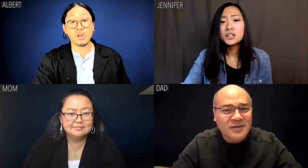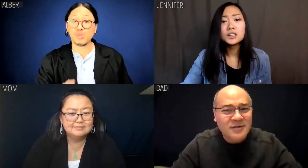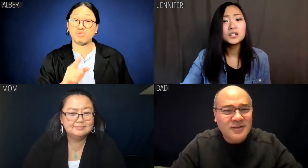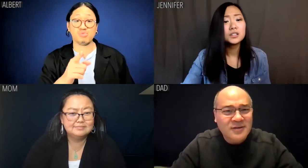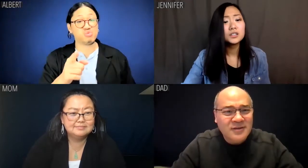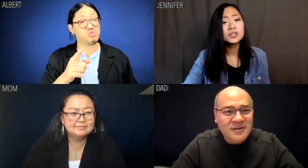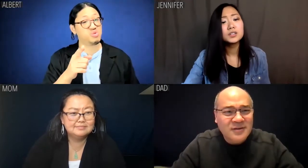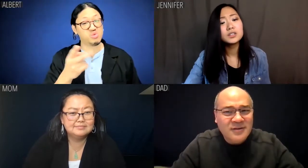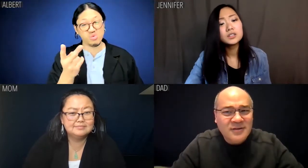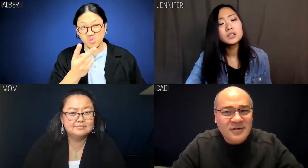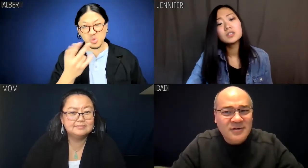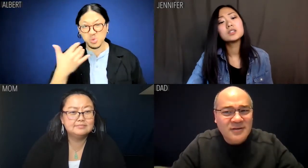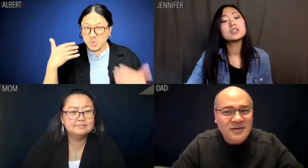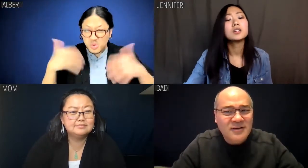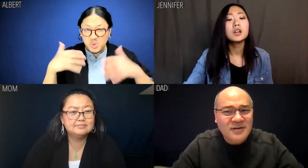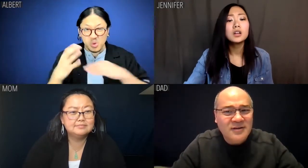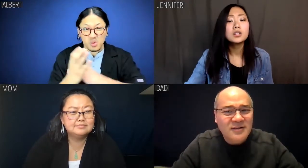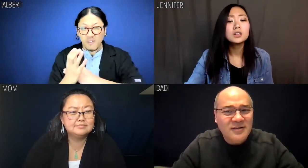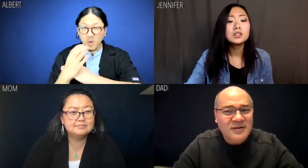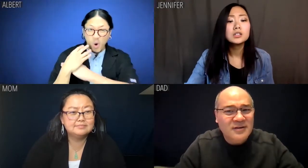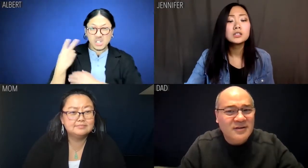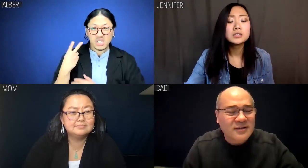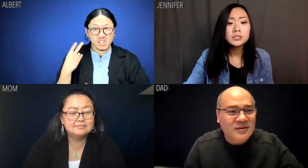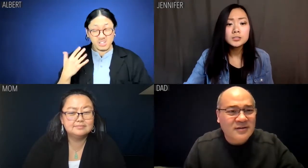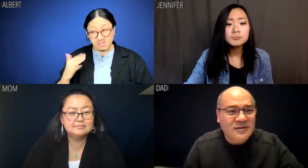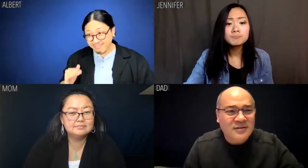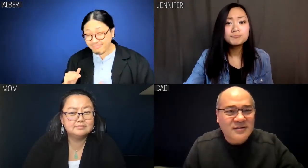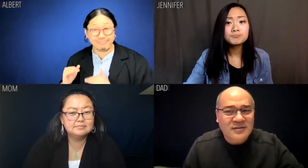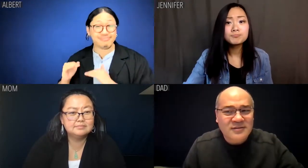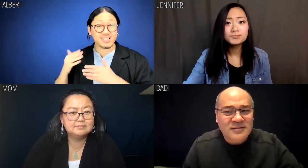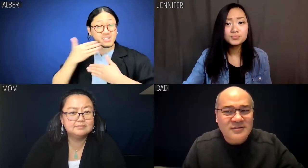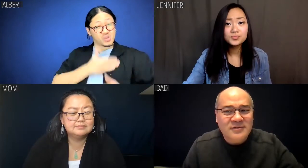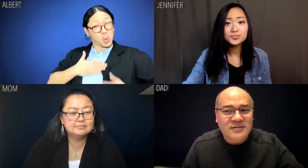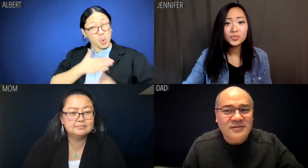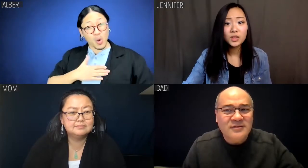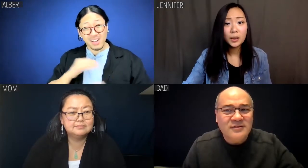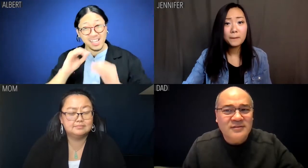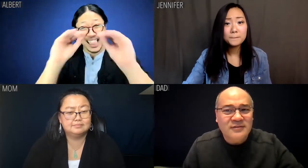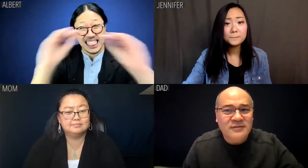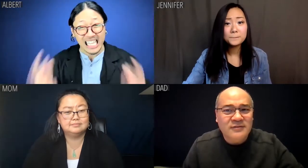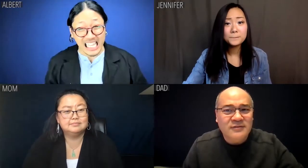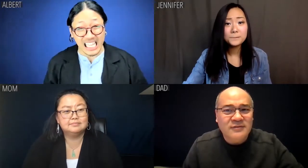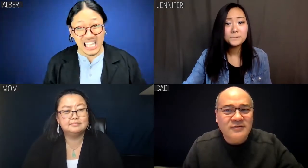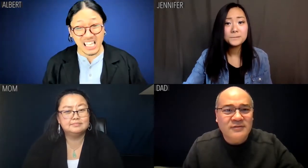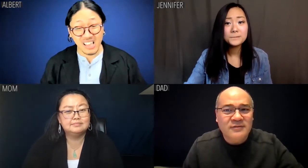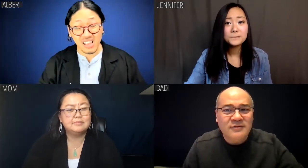Albert: You really put the screws to us. We basically had no childhood.